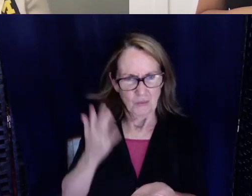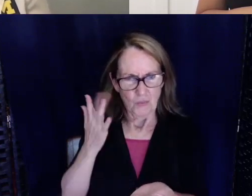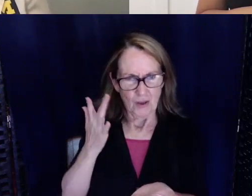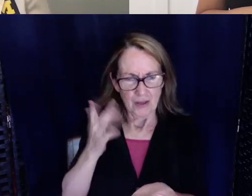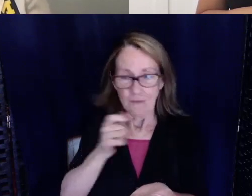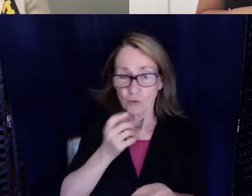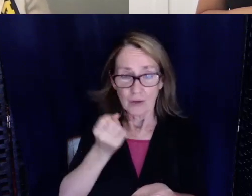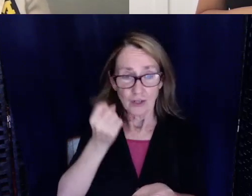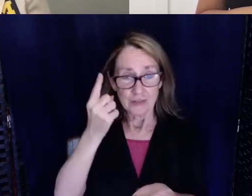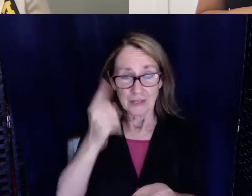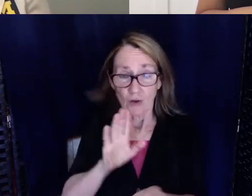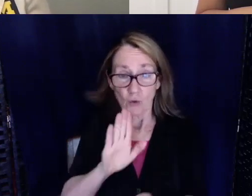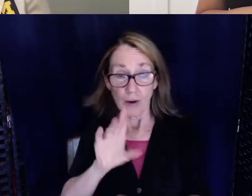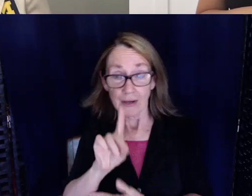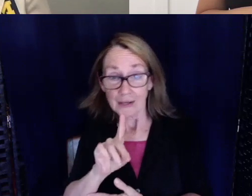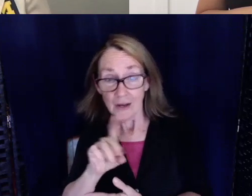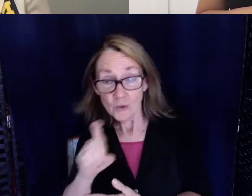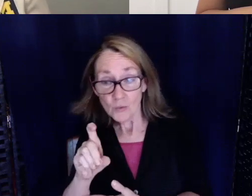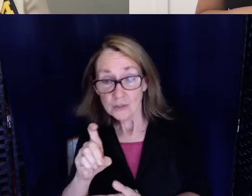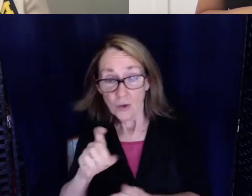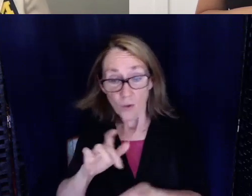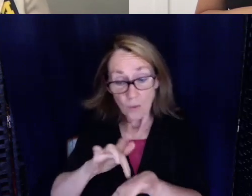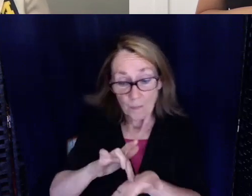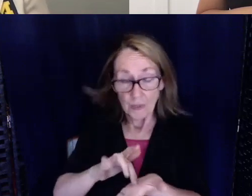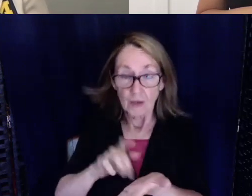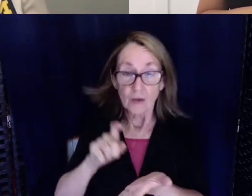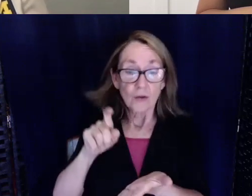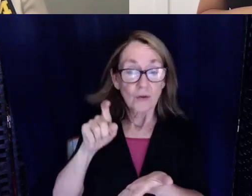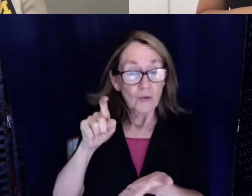diagnosis or your prescription you have the right to ask.